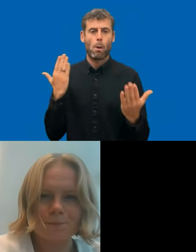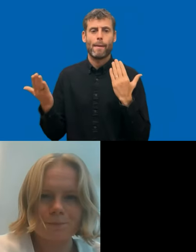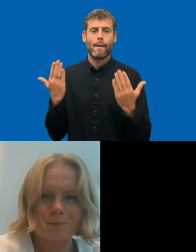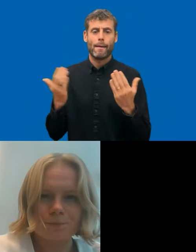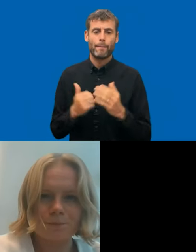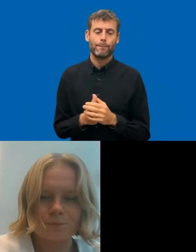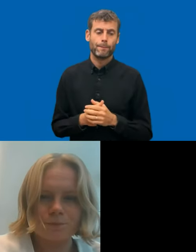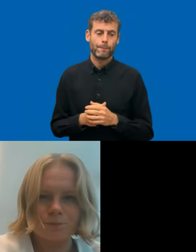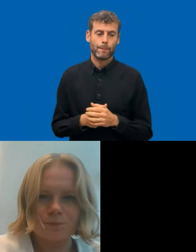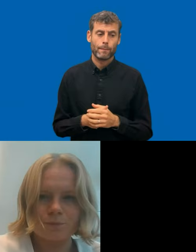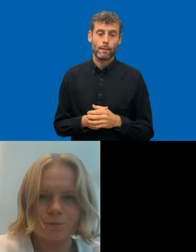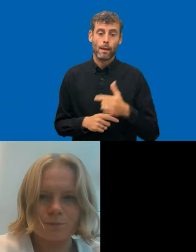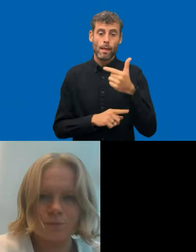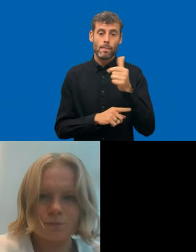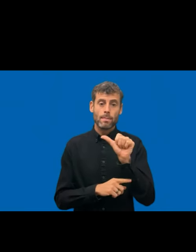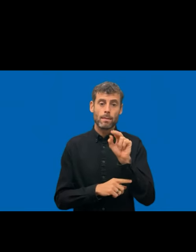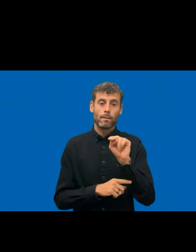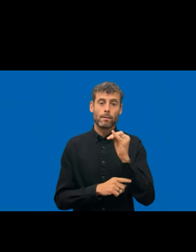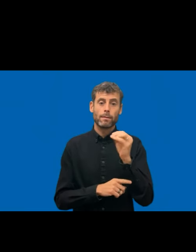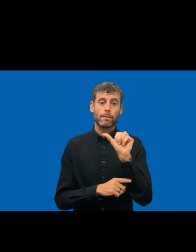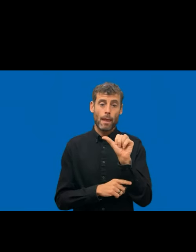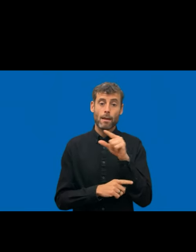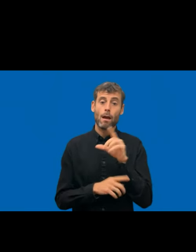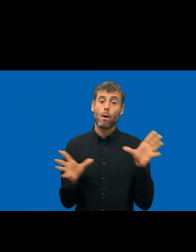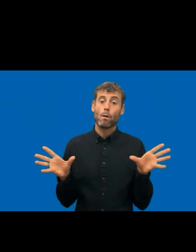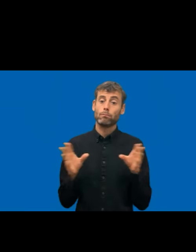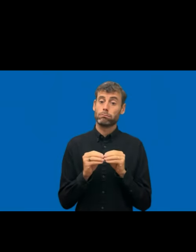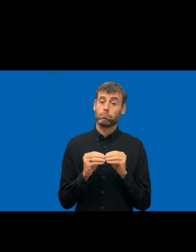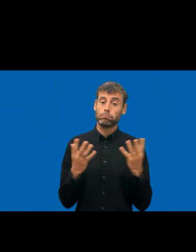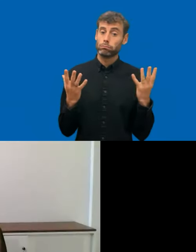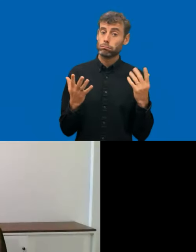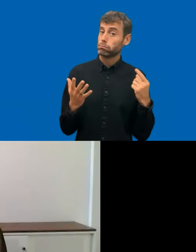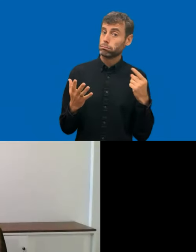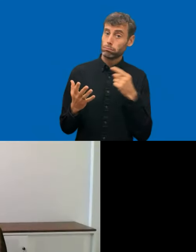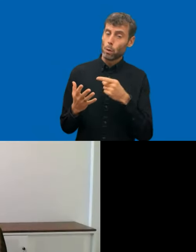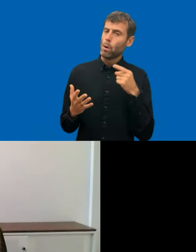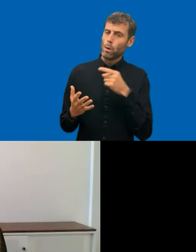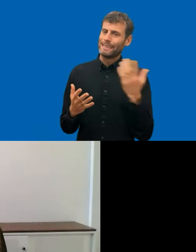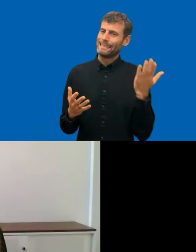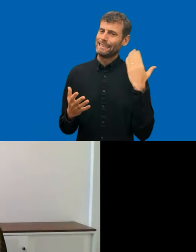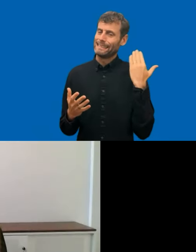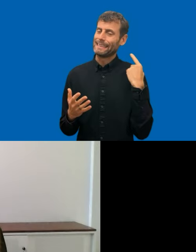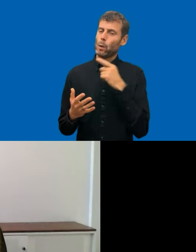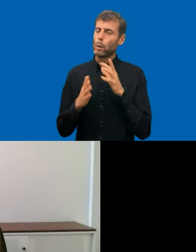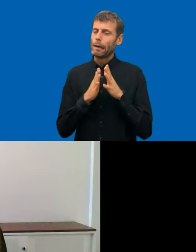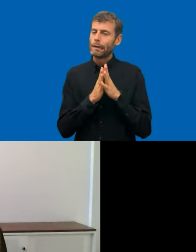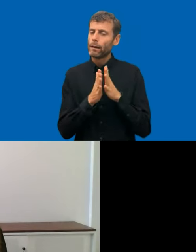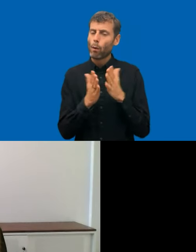out saying that comparison is important. So is that kind of wearing your European Parliament hat or wearing the end user hat?